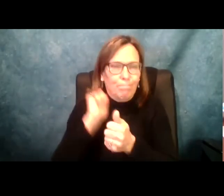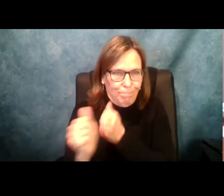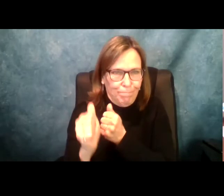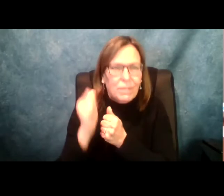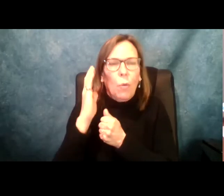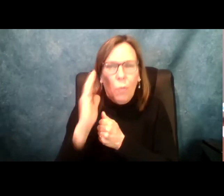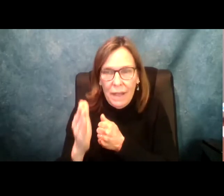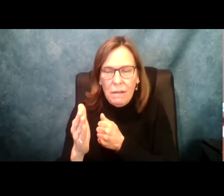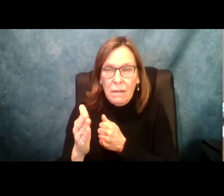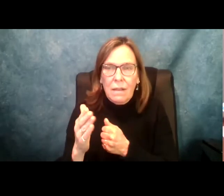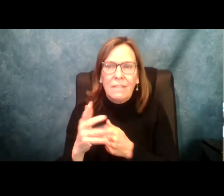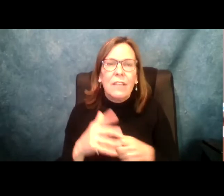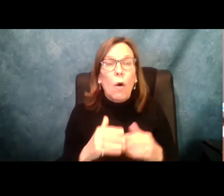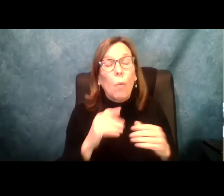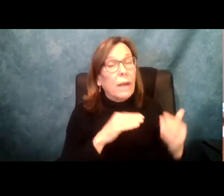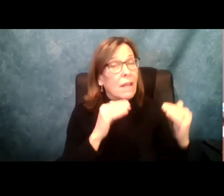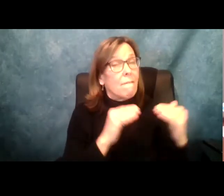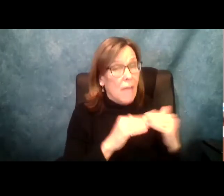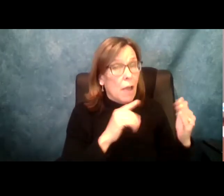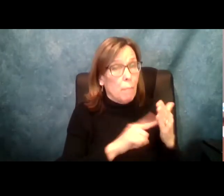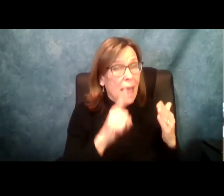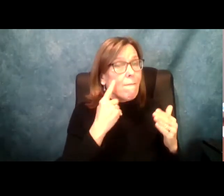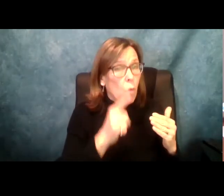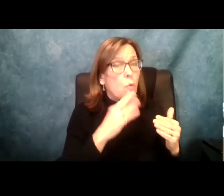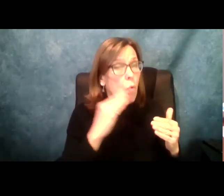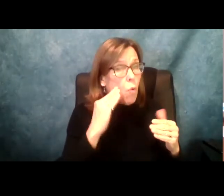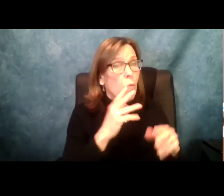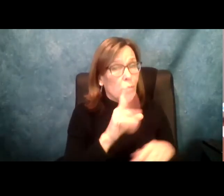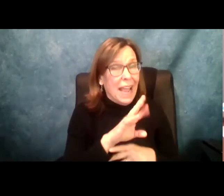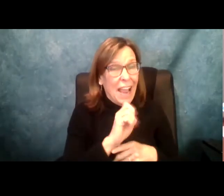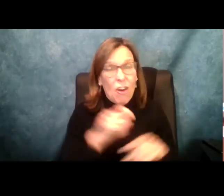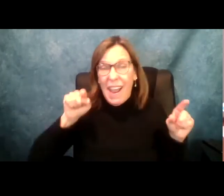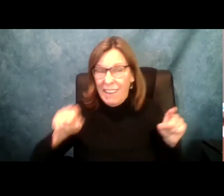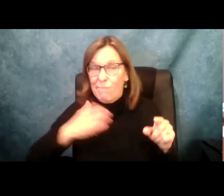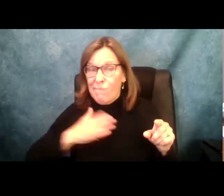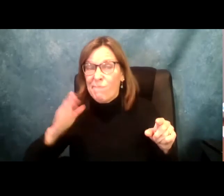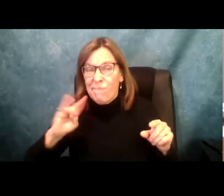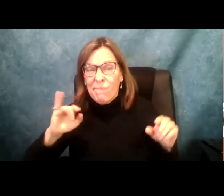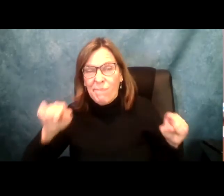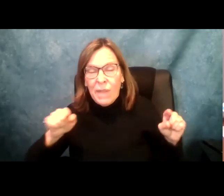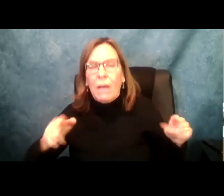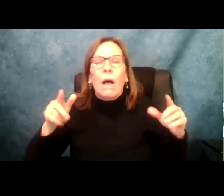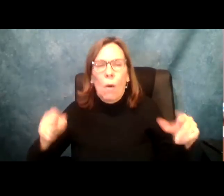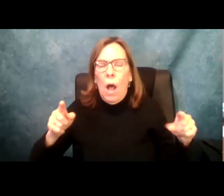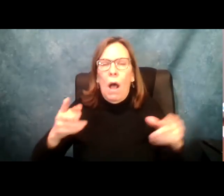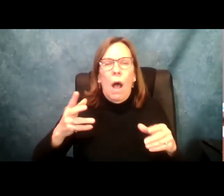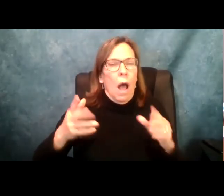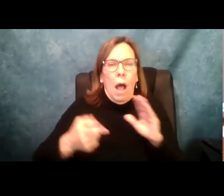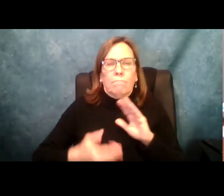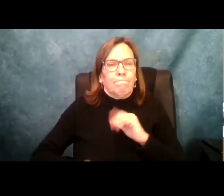ways and means right now. So your work today will help move it over the finish line. My bill if conjunction with fair